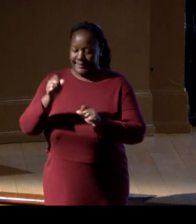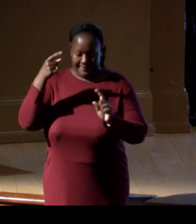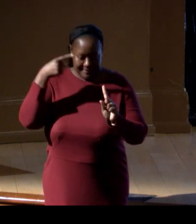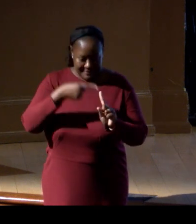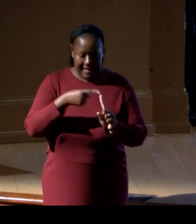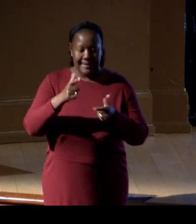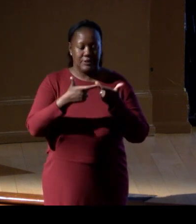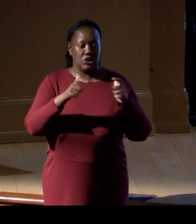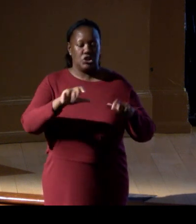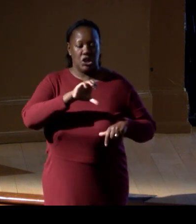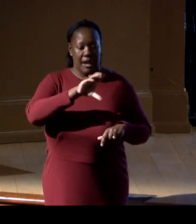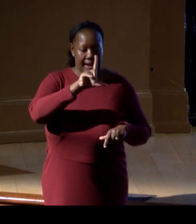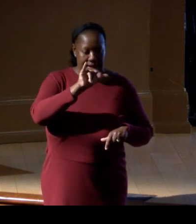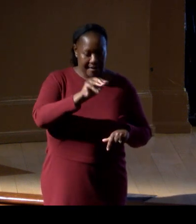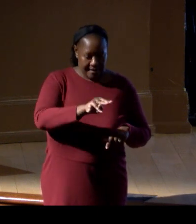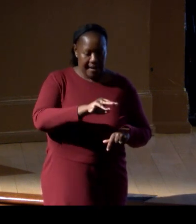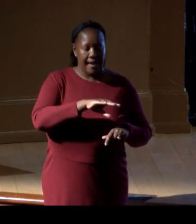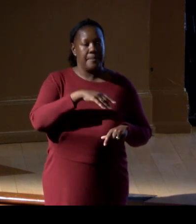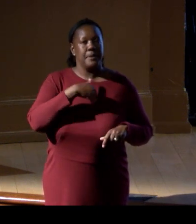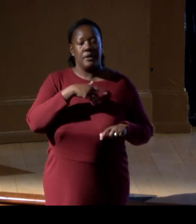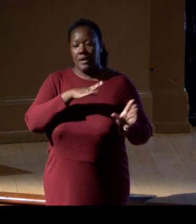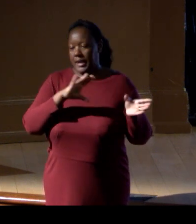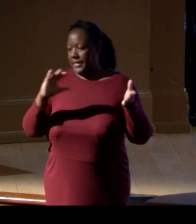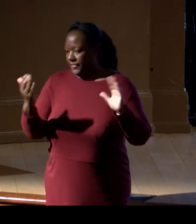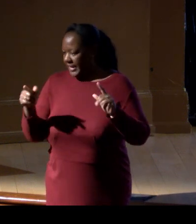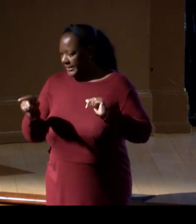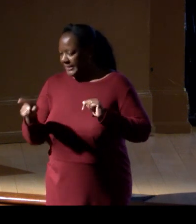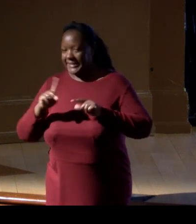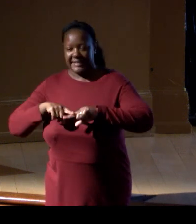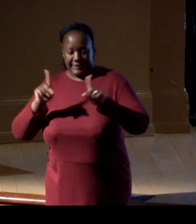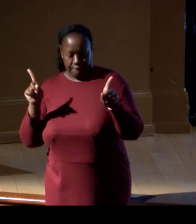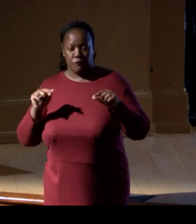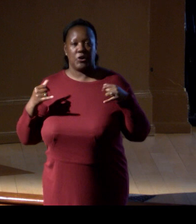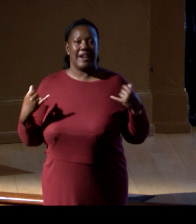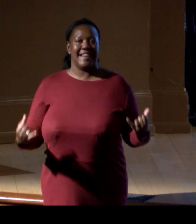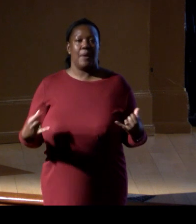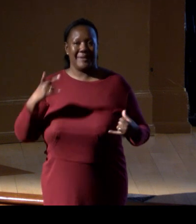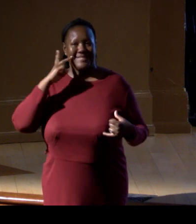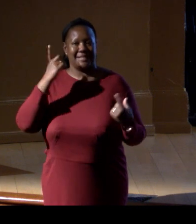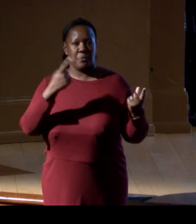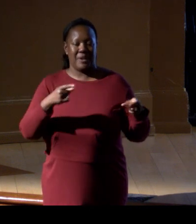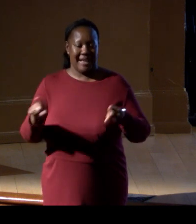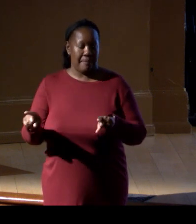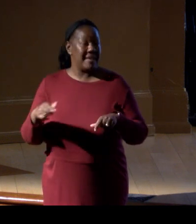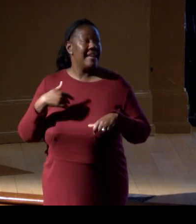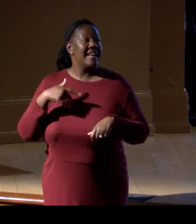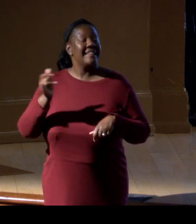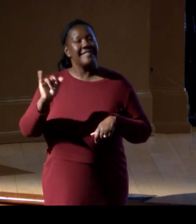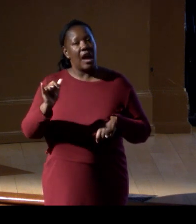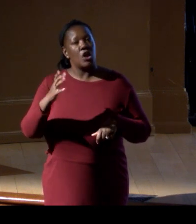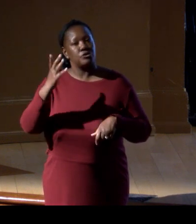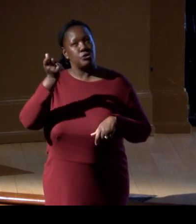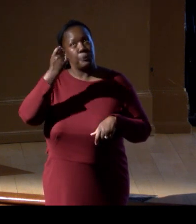but the microbial ecosystem is completely different, right? And that allow us to say something about the size of the population of giant clams, right?